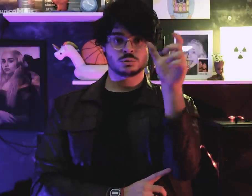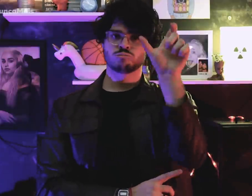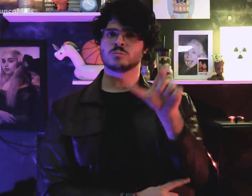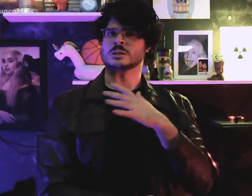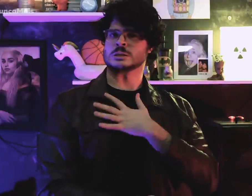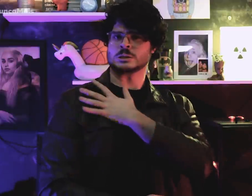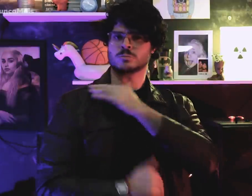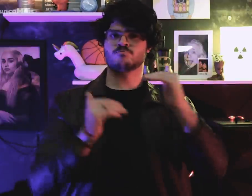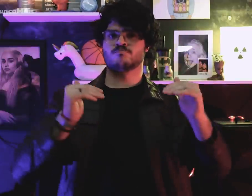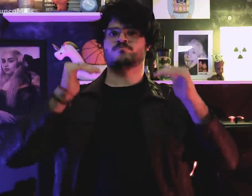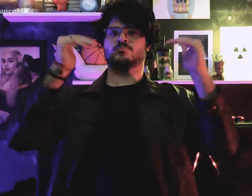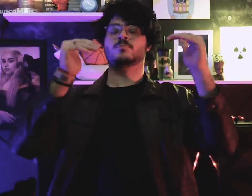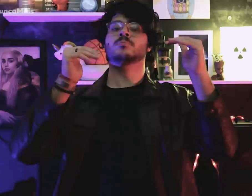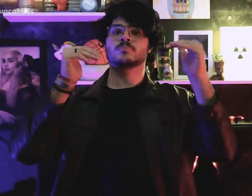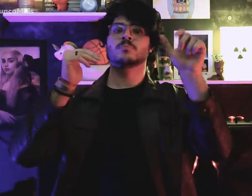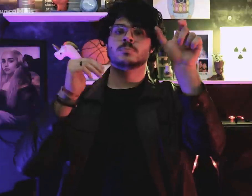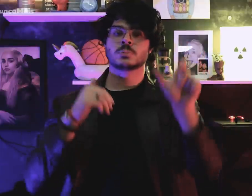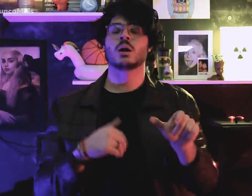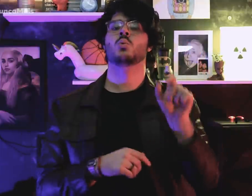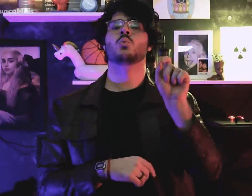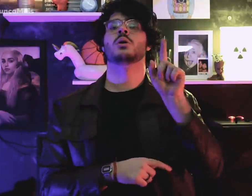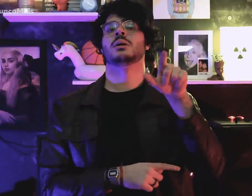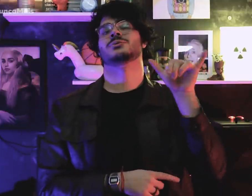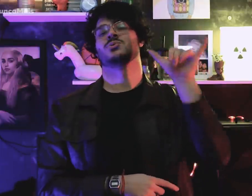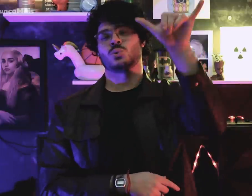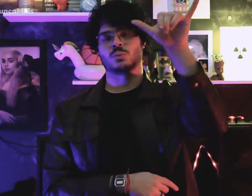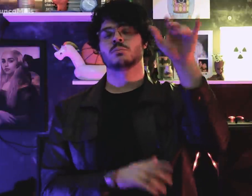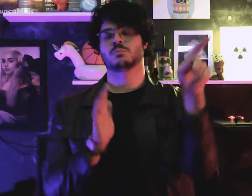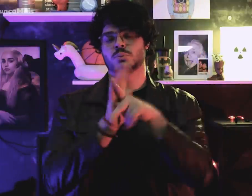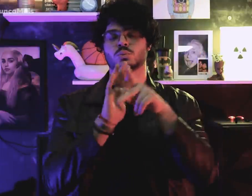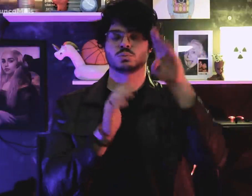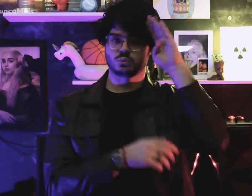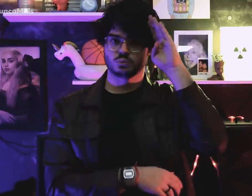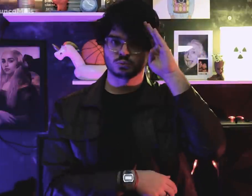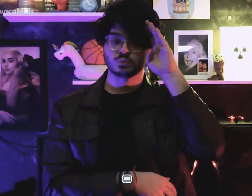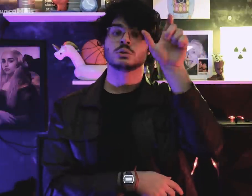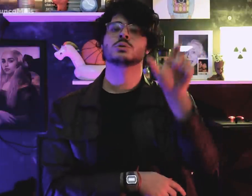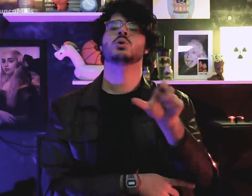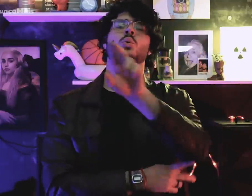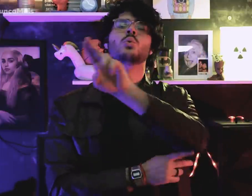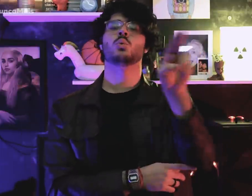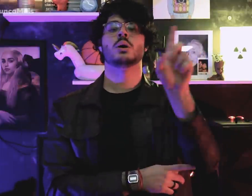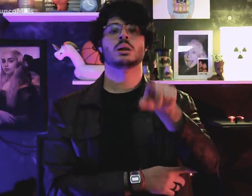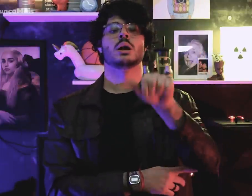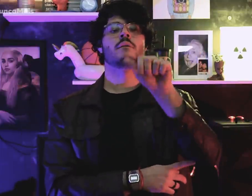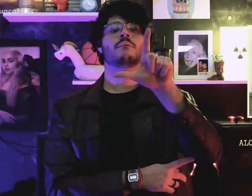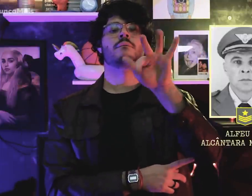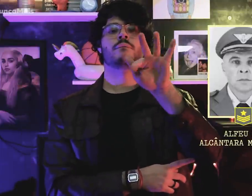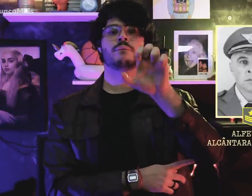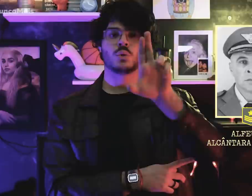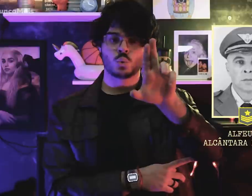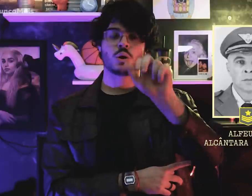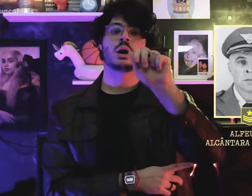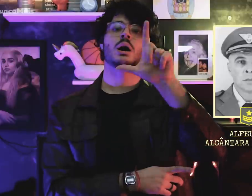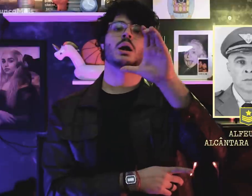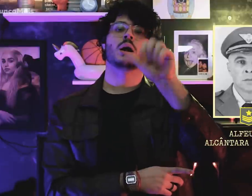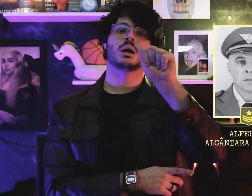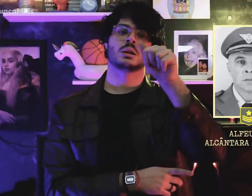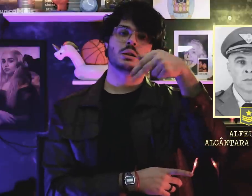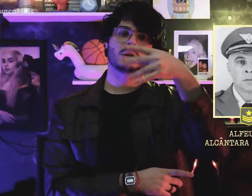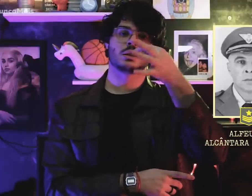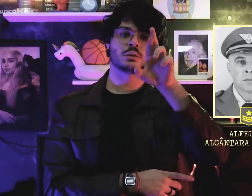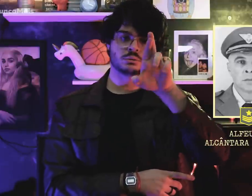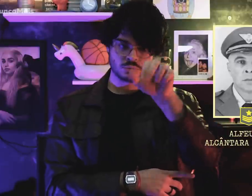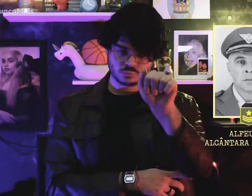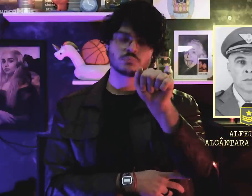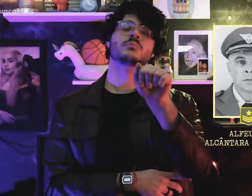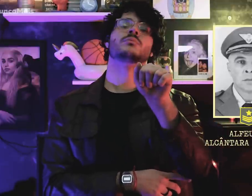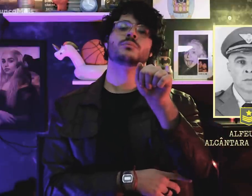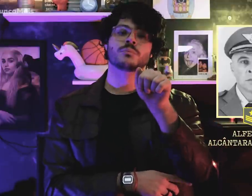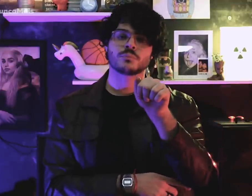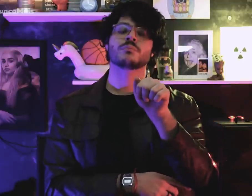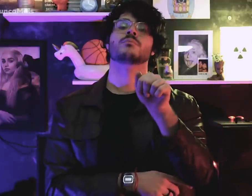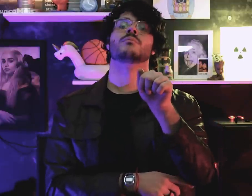it was discovered that Lieutenant Colonel of the Air Force, Alfeu de Alcântara Monteiro,